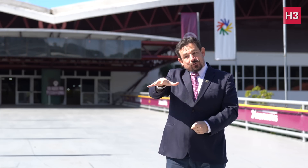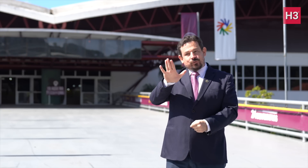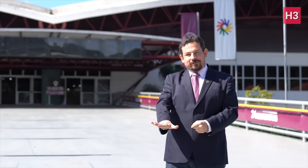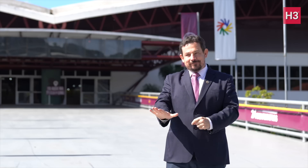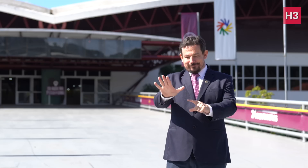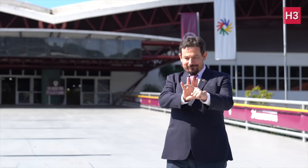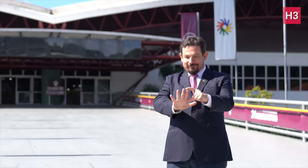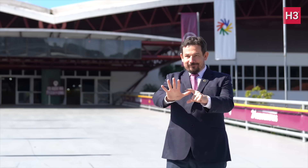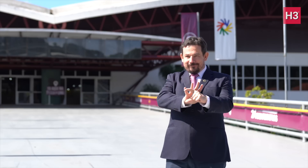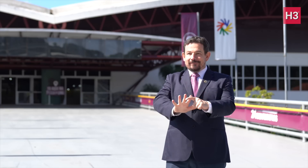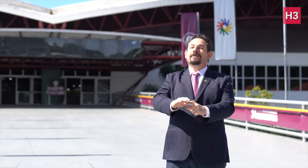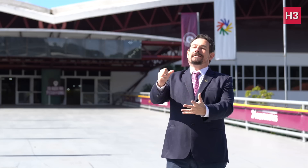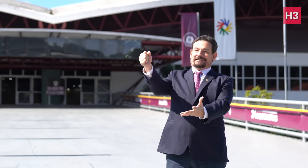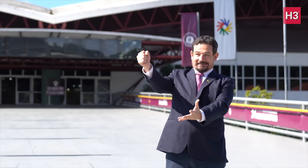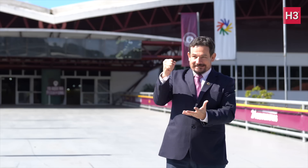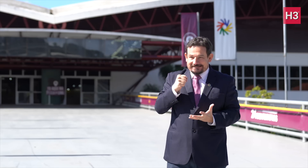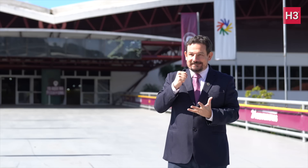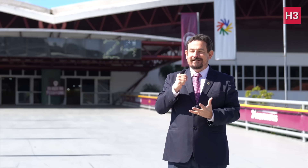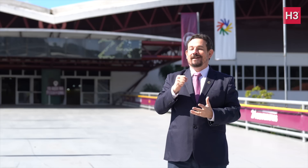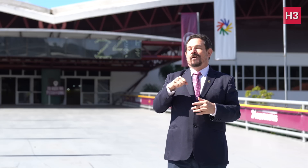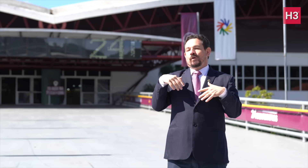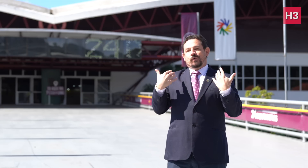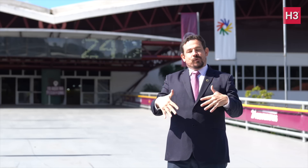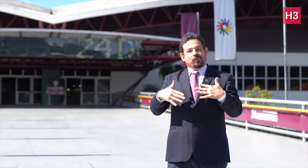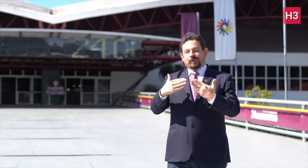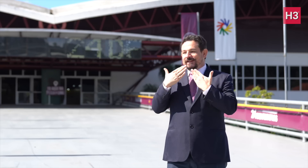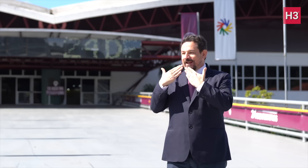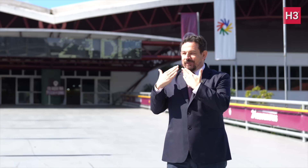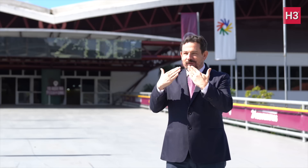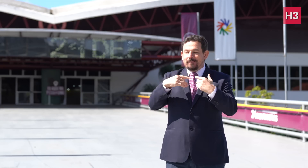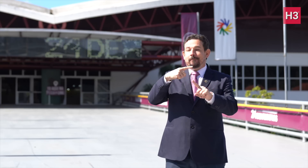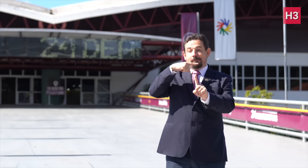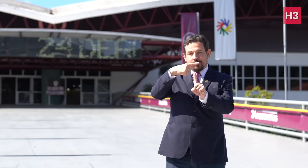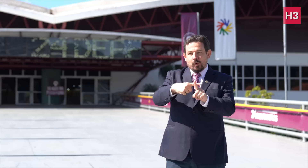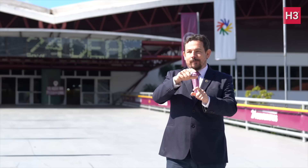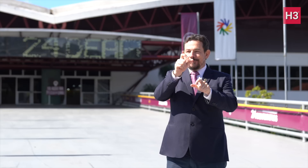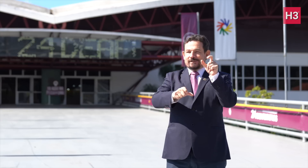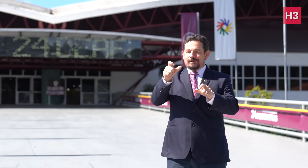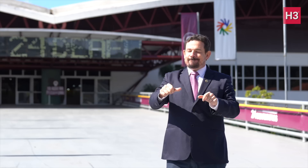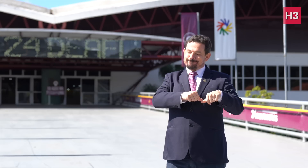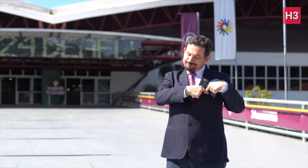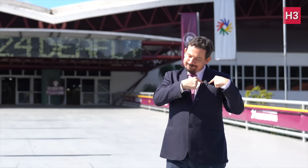with funding which I am thankful for. We also had people who devoted